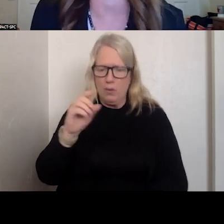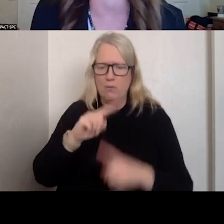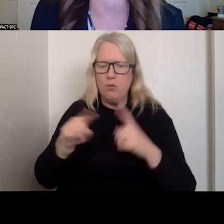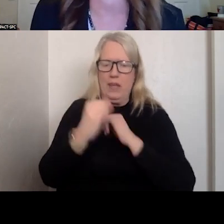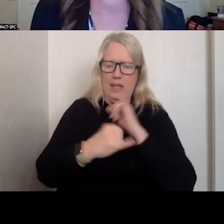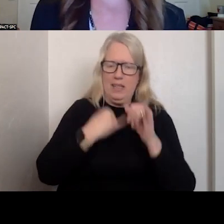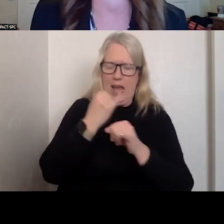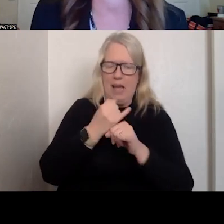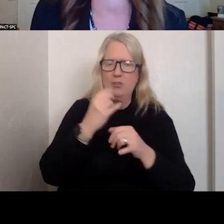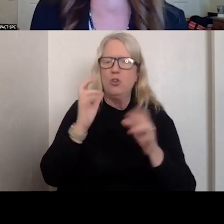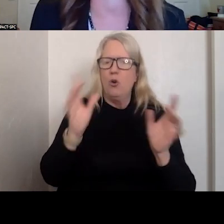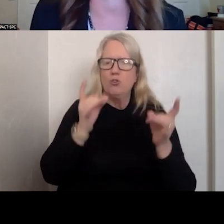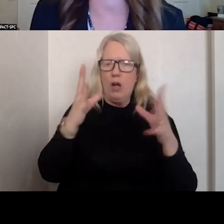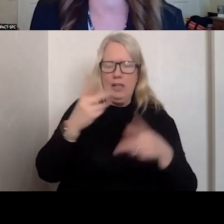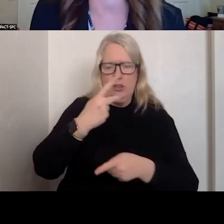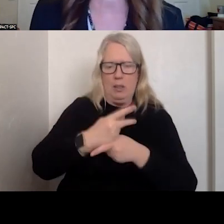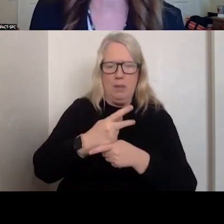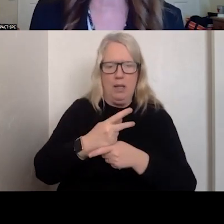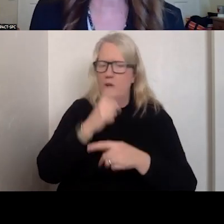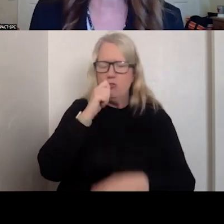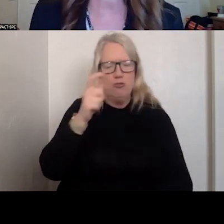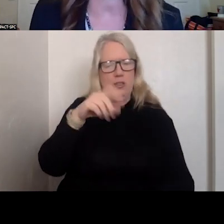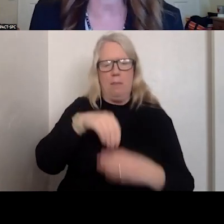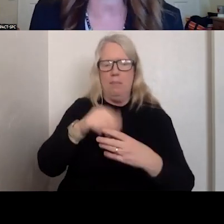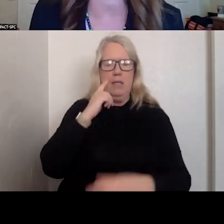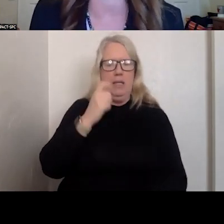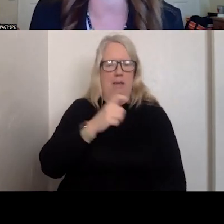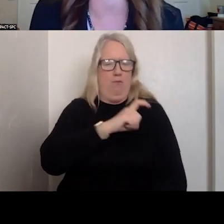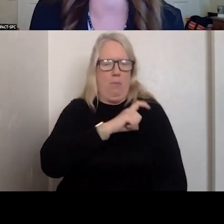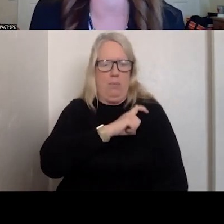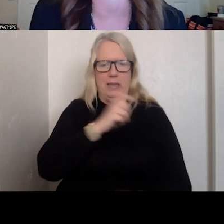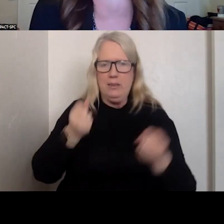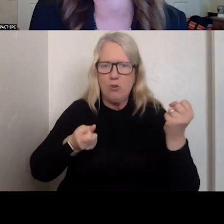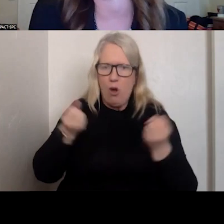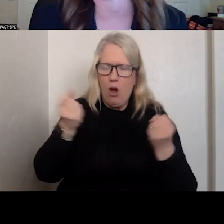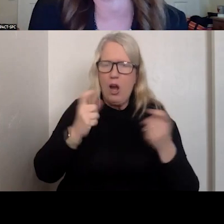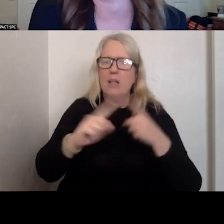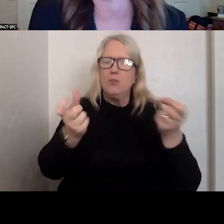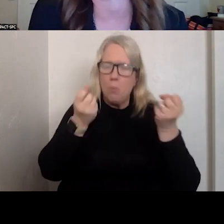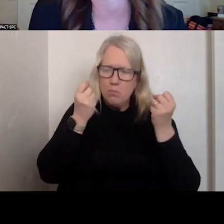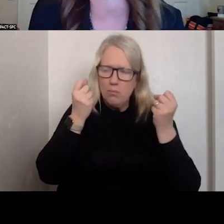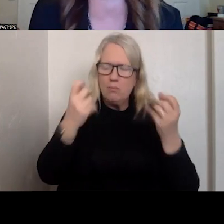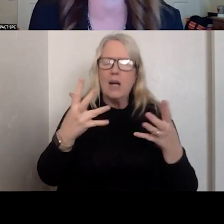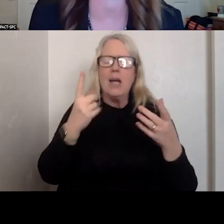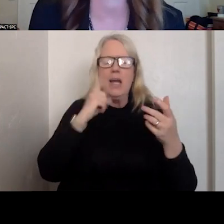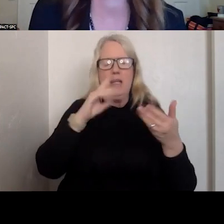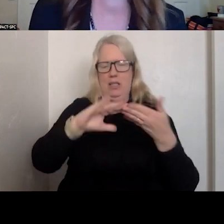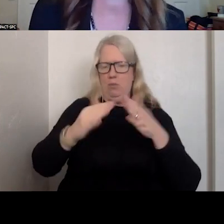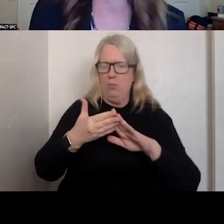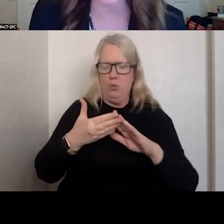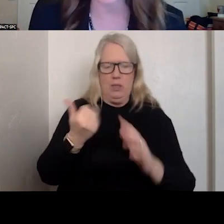COME FROM A POLICE CAR. IT USUALLY IS PIECEMEAL